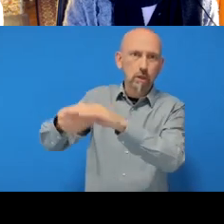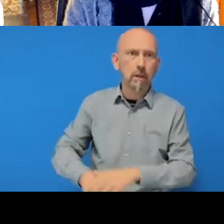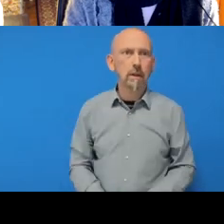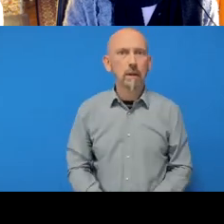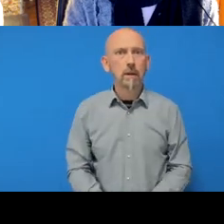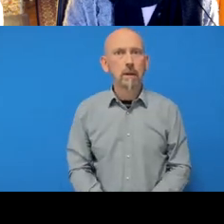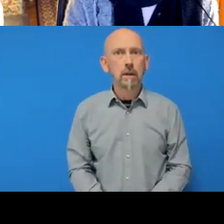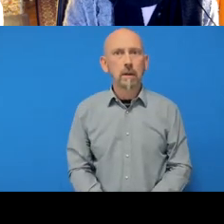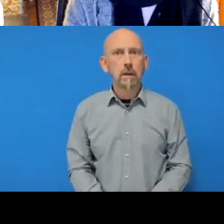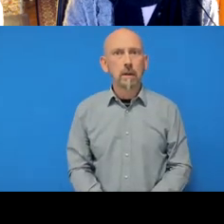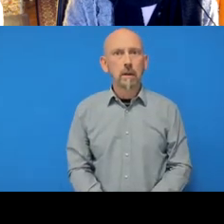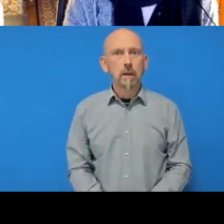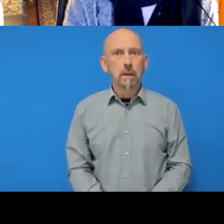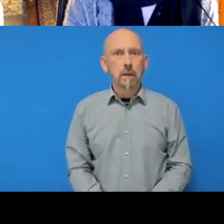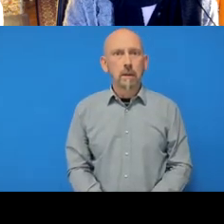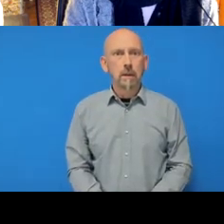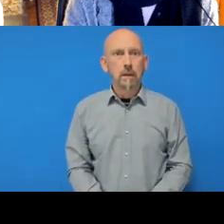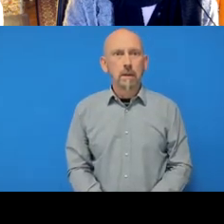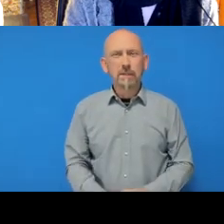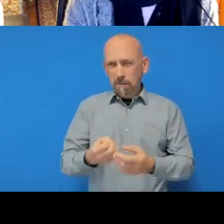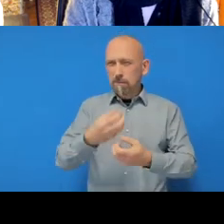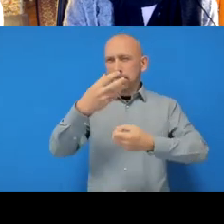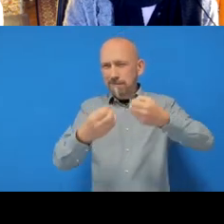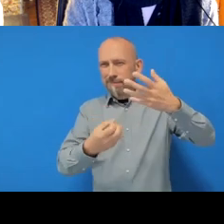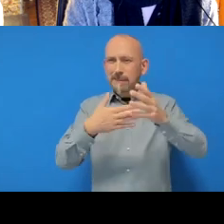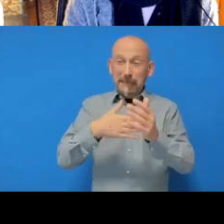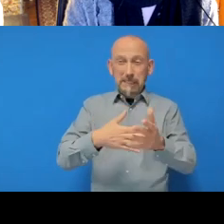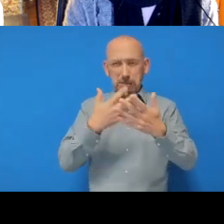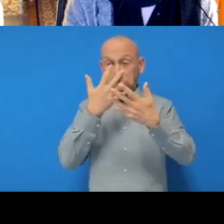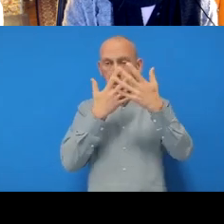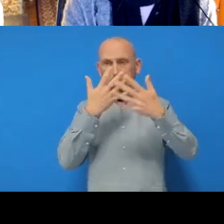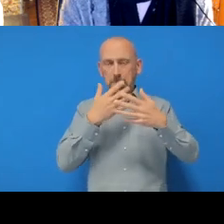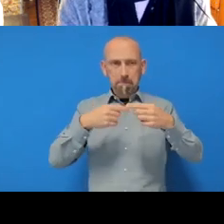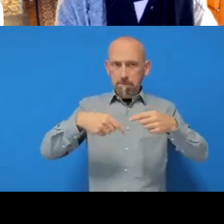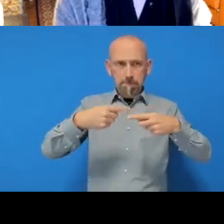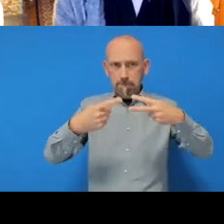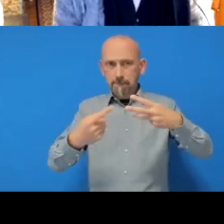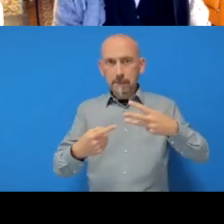my repository- so you'll get these messages that come up that look a bit confusing but it's not giving me any errors,